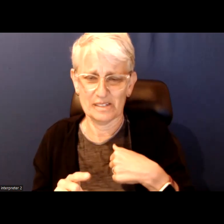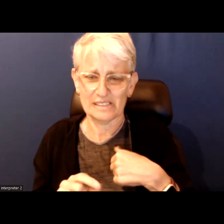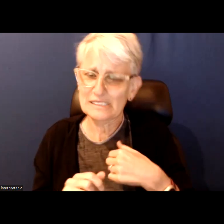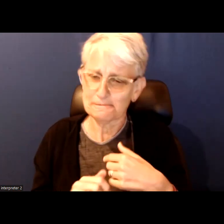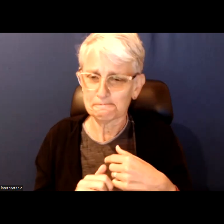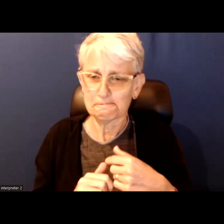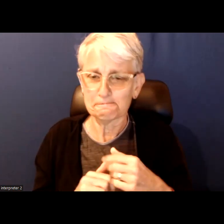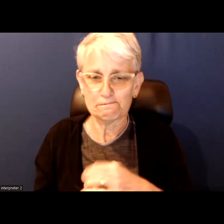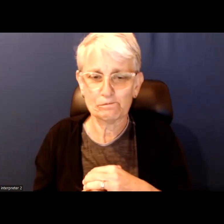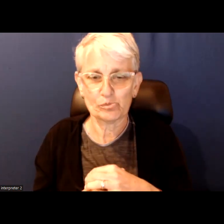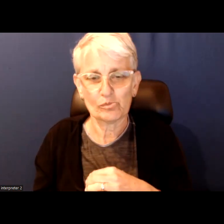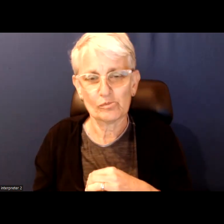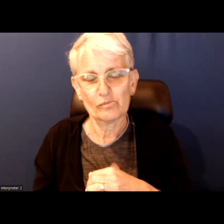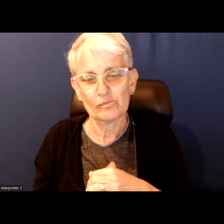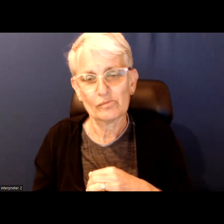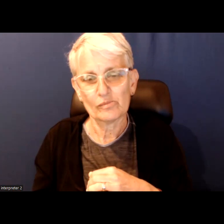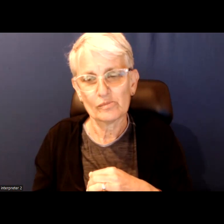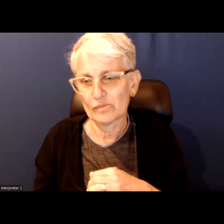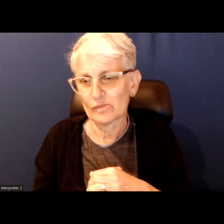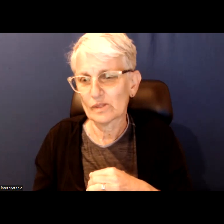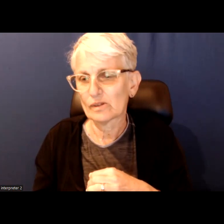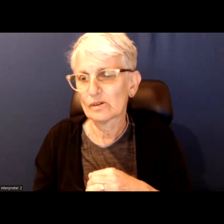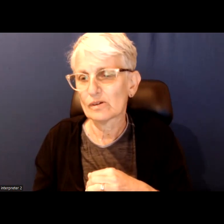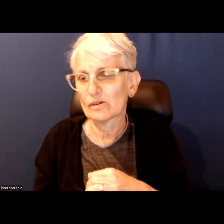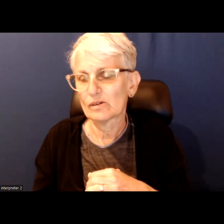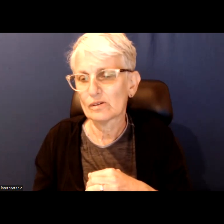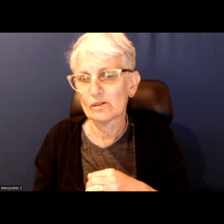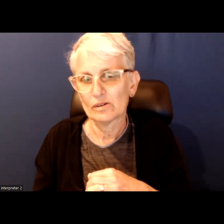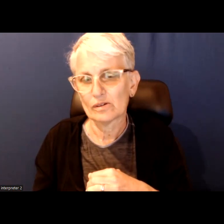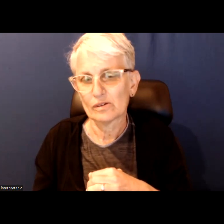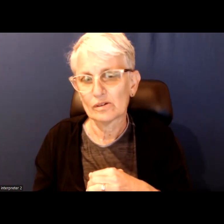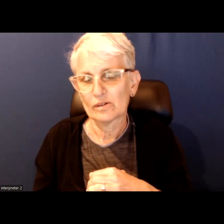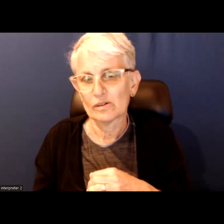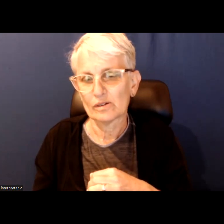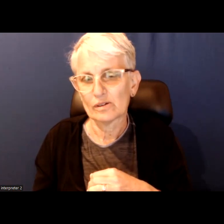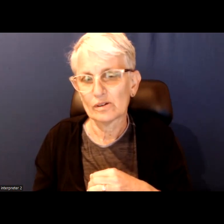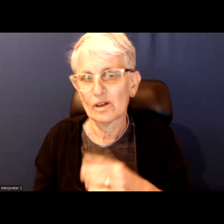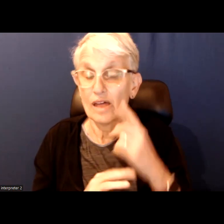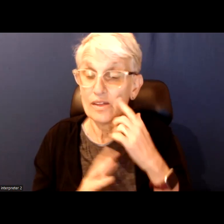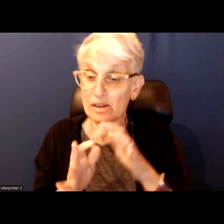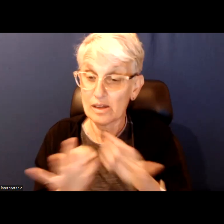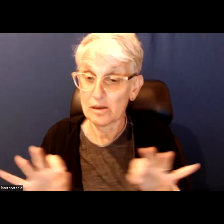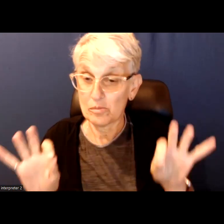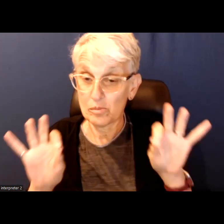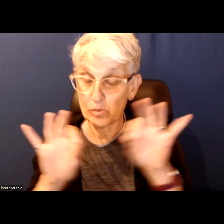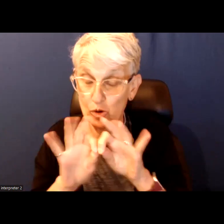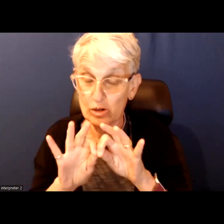First of all, I think it is really important we have a mayor that understands, not just